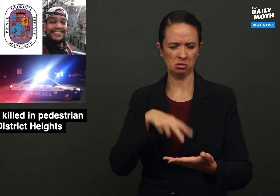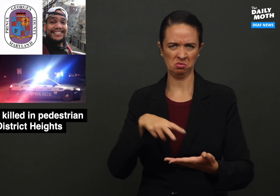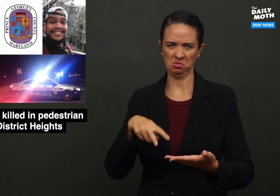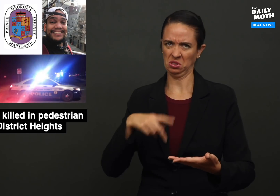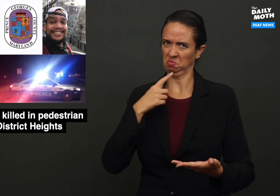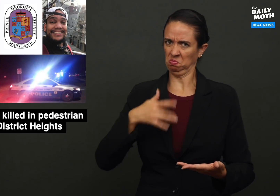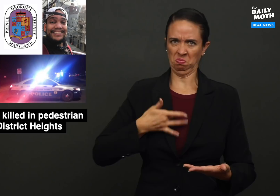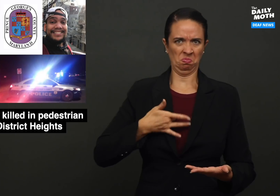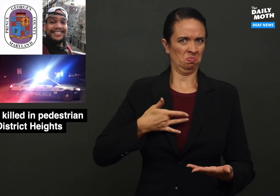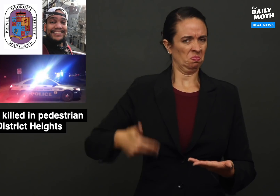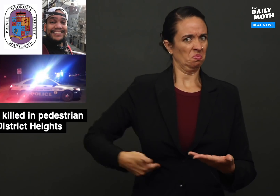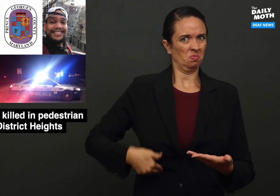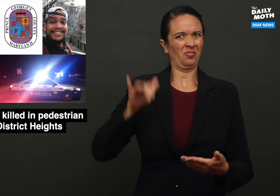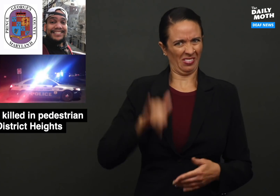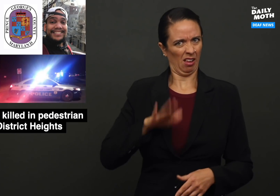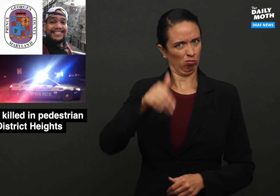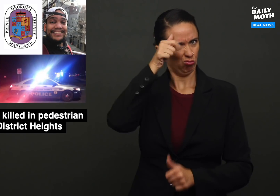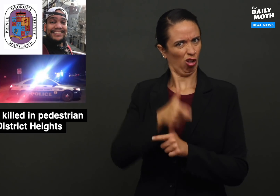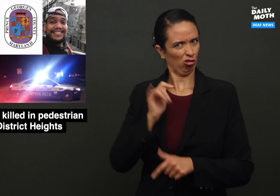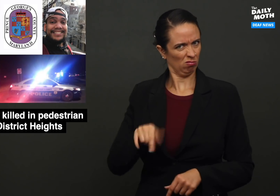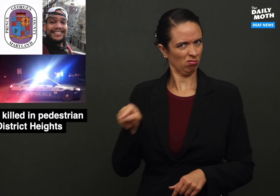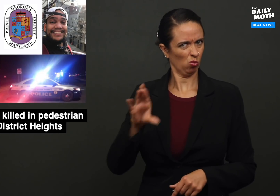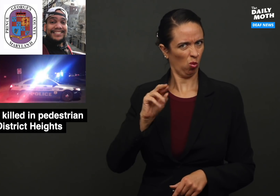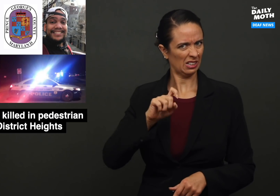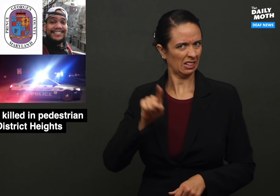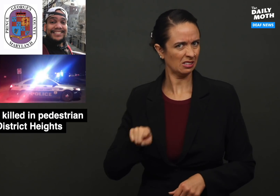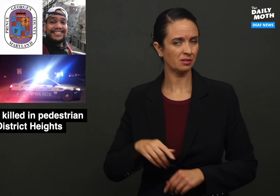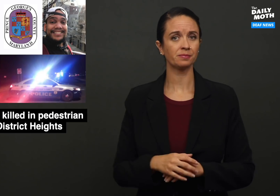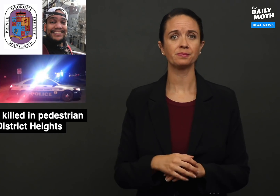she had a feeling that it was her brother.